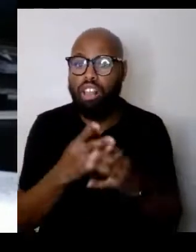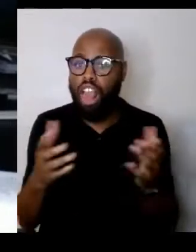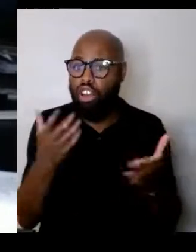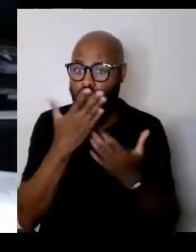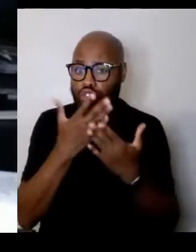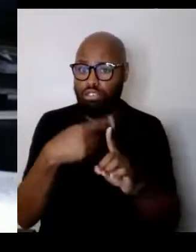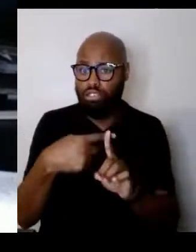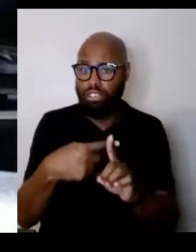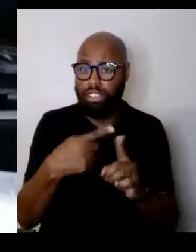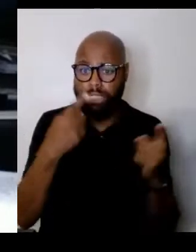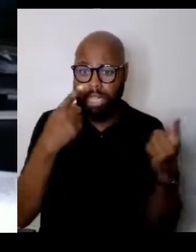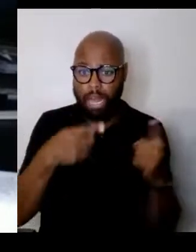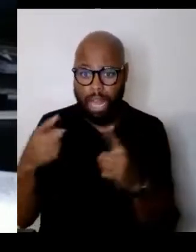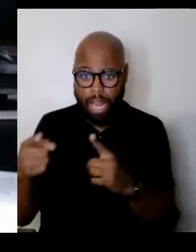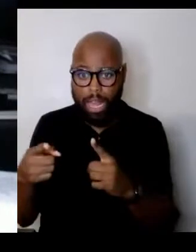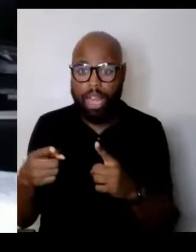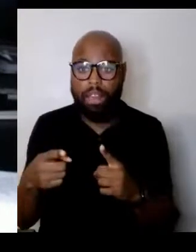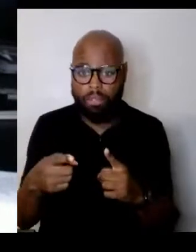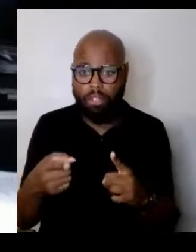by Holocaust survivors speaking up.